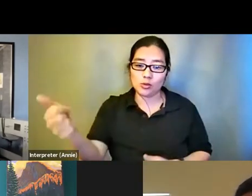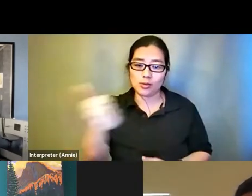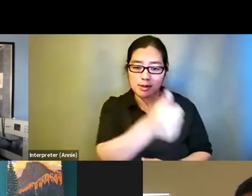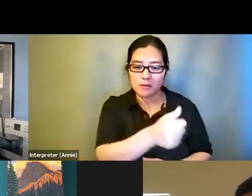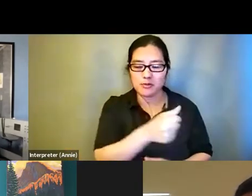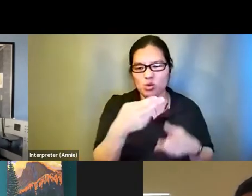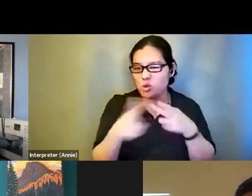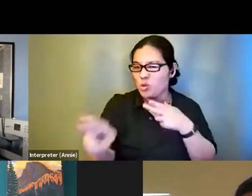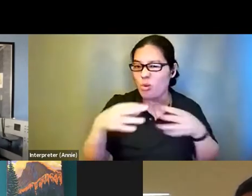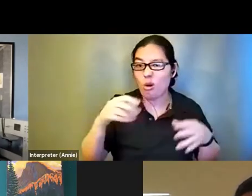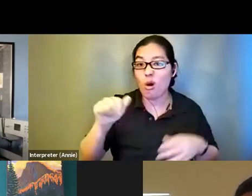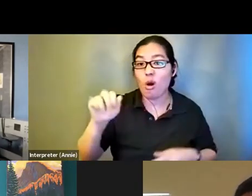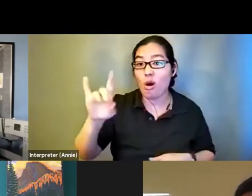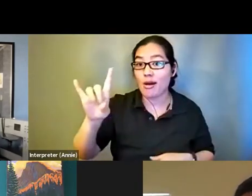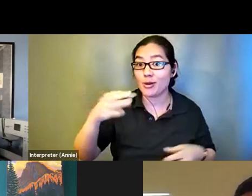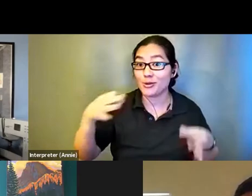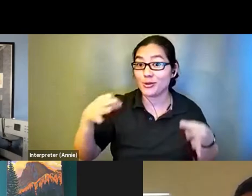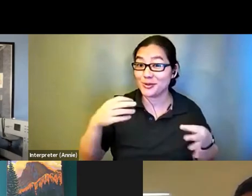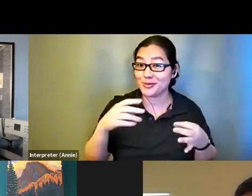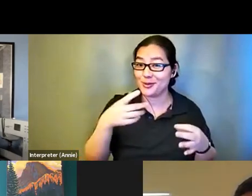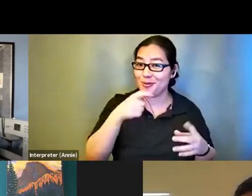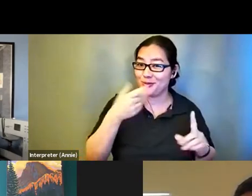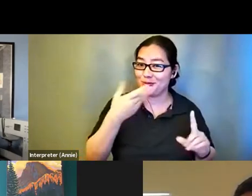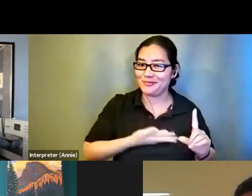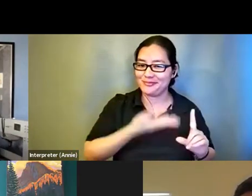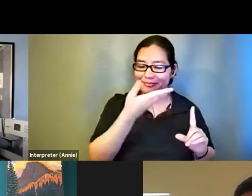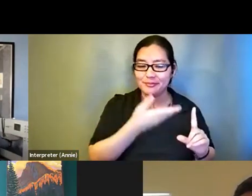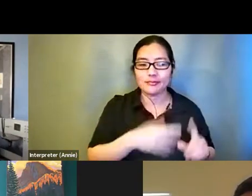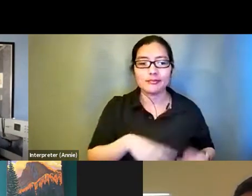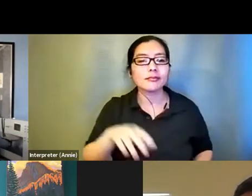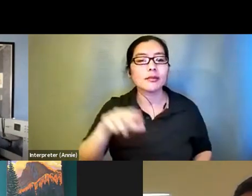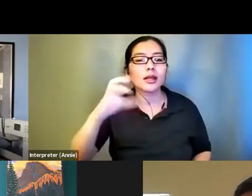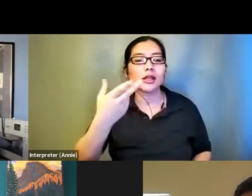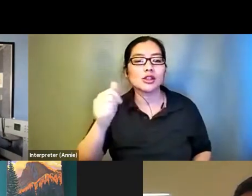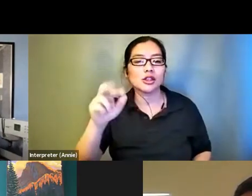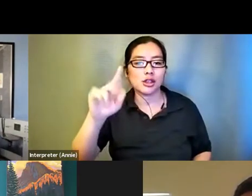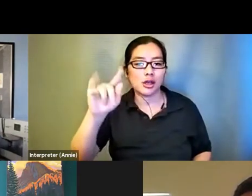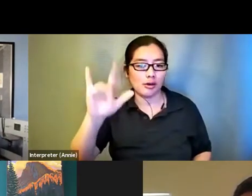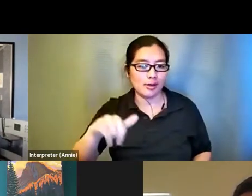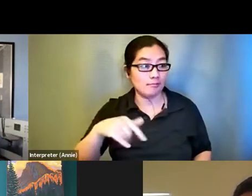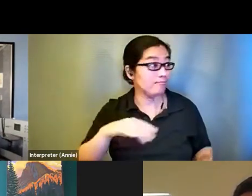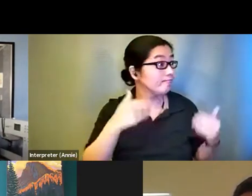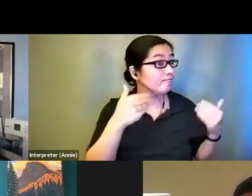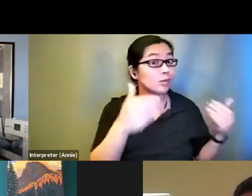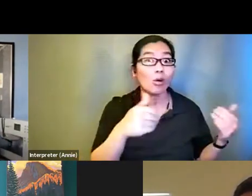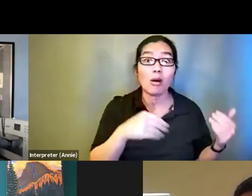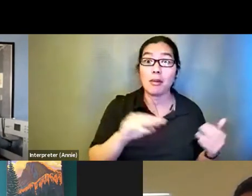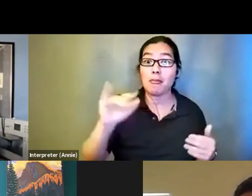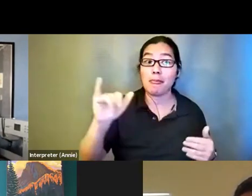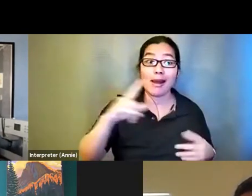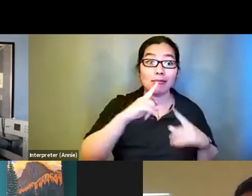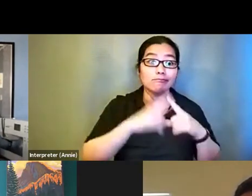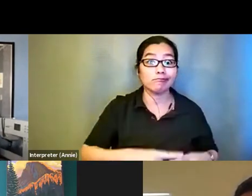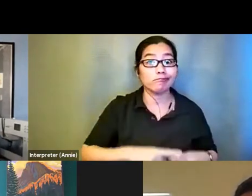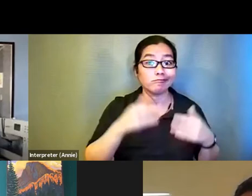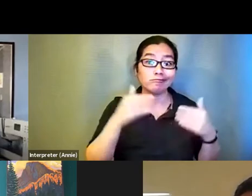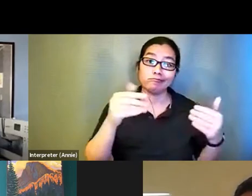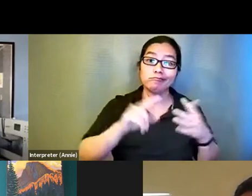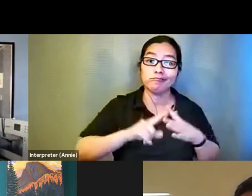Charity Pitcher-Cooper: Absolutely since my mic is on I'll jump in and go first. My name is Charity